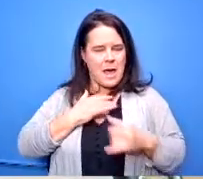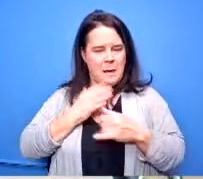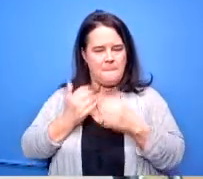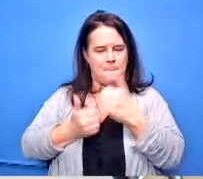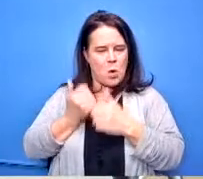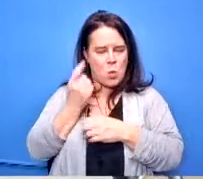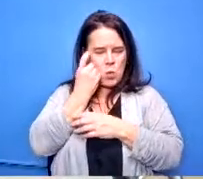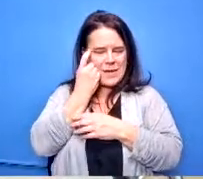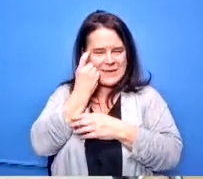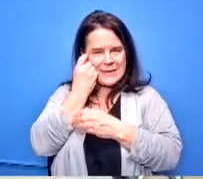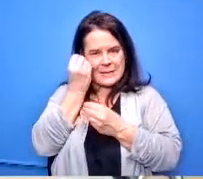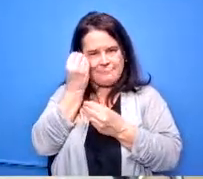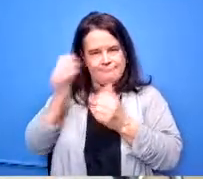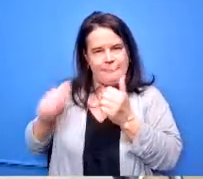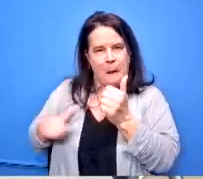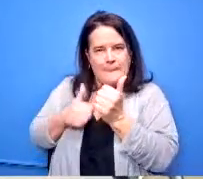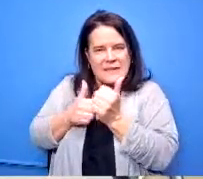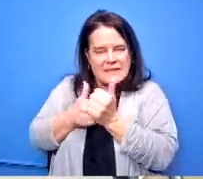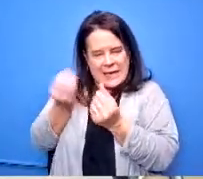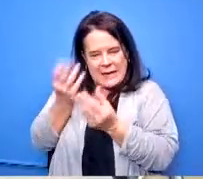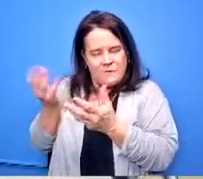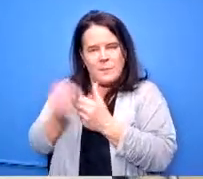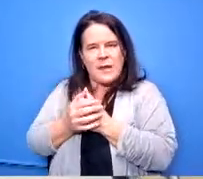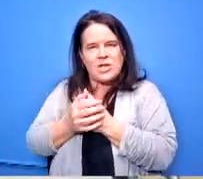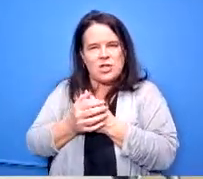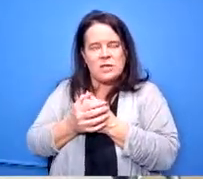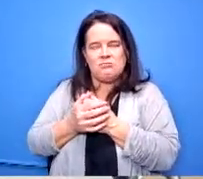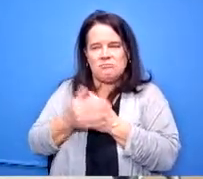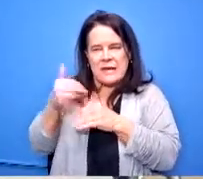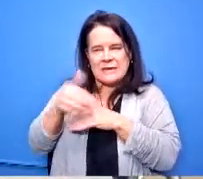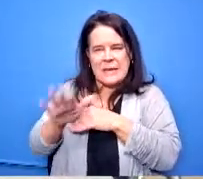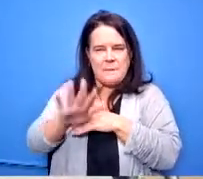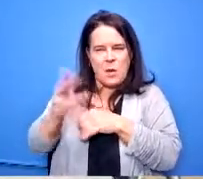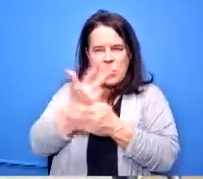maybe about what had happened so far with the welcome stadium project but they can report